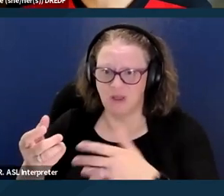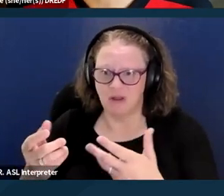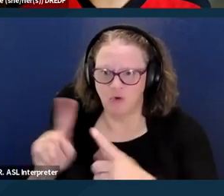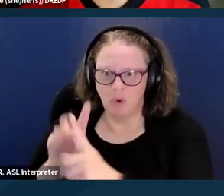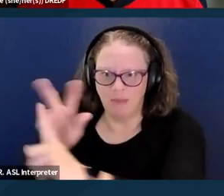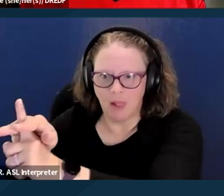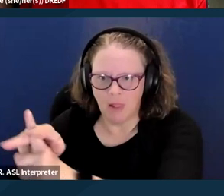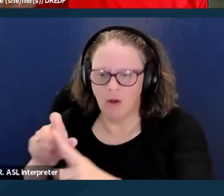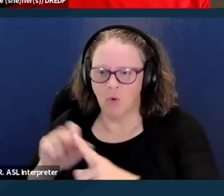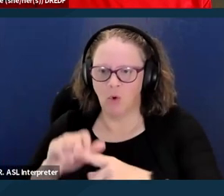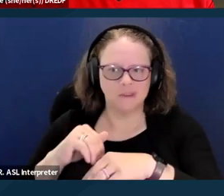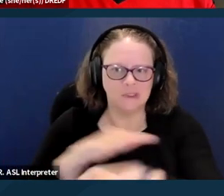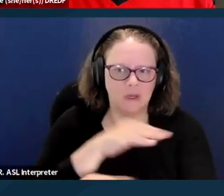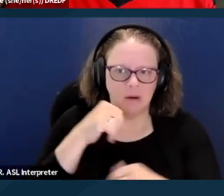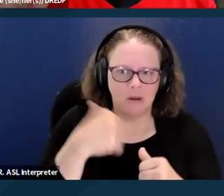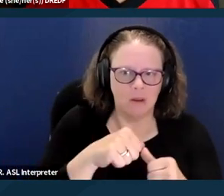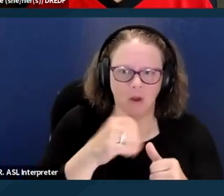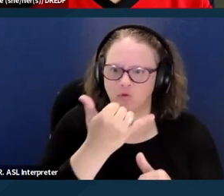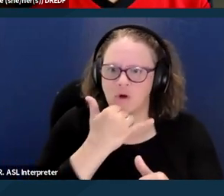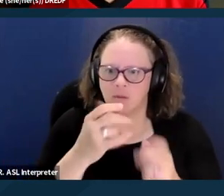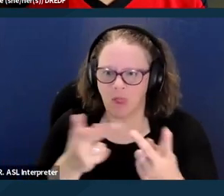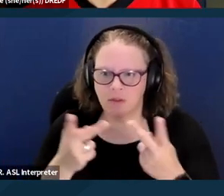So those are all issues that can happen,